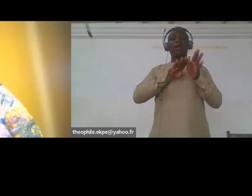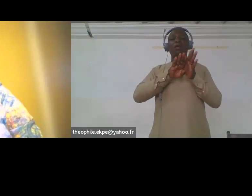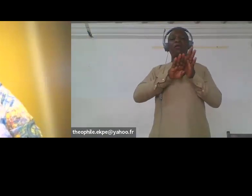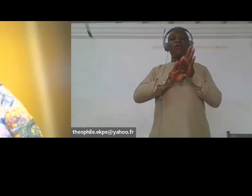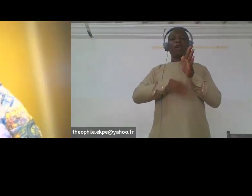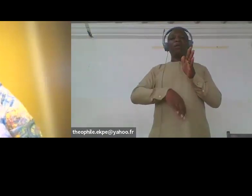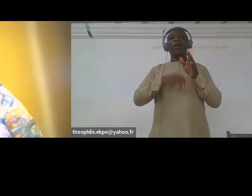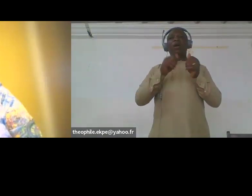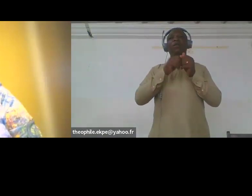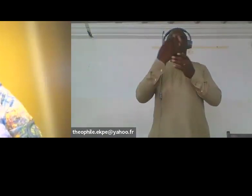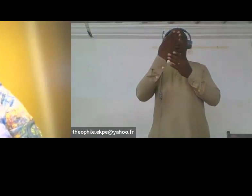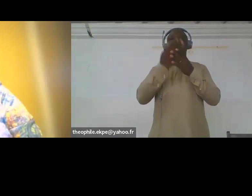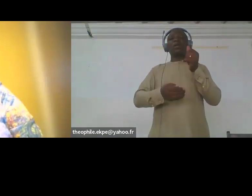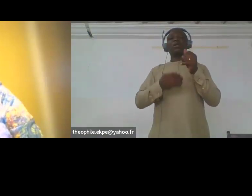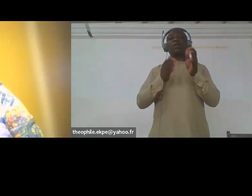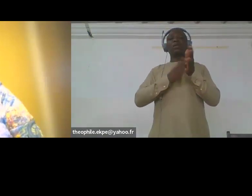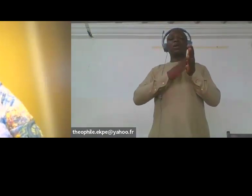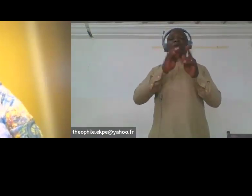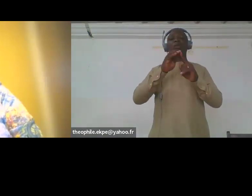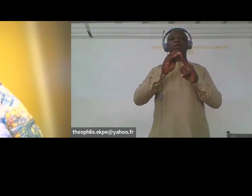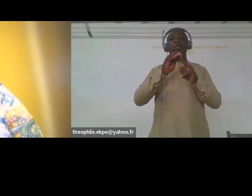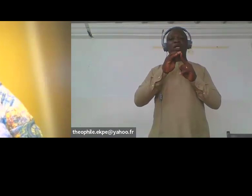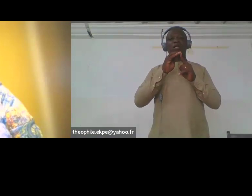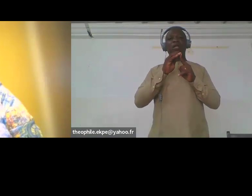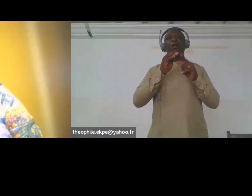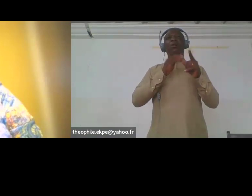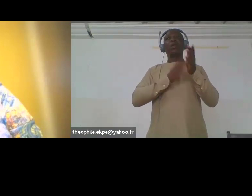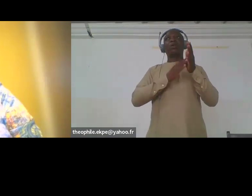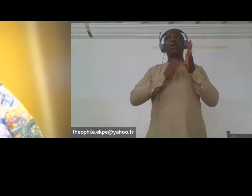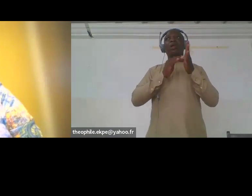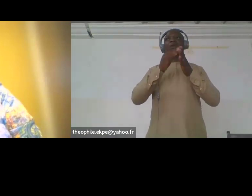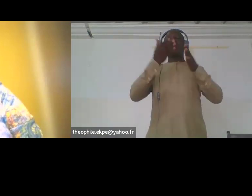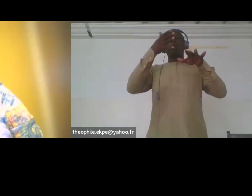lack of the inclusive regular schools within the informal settlements.